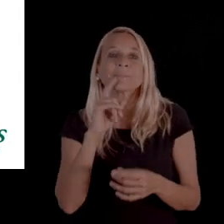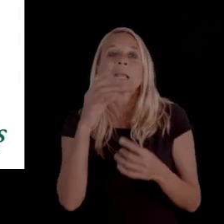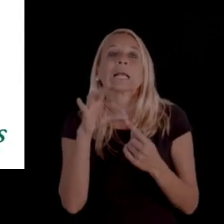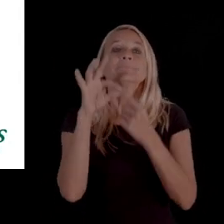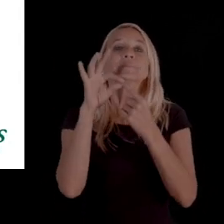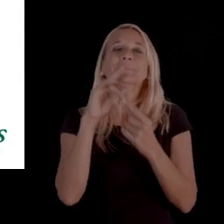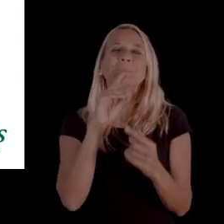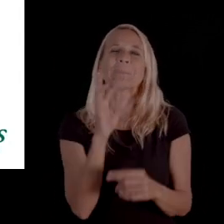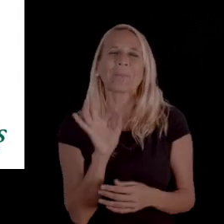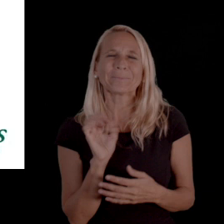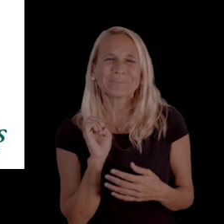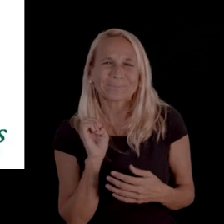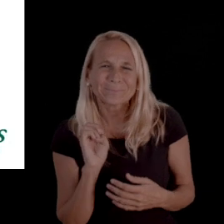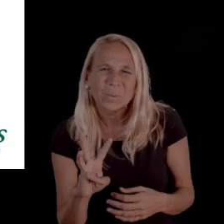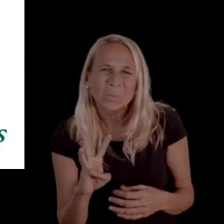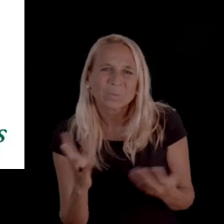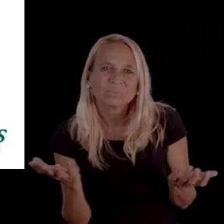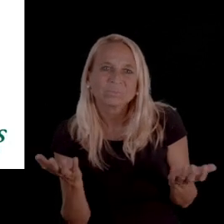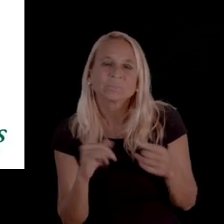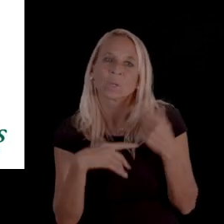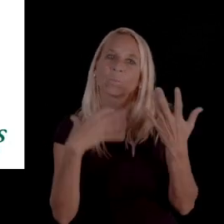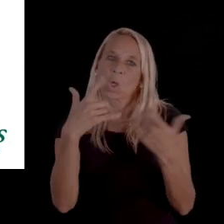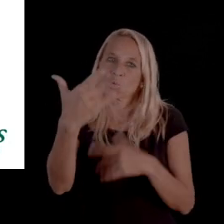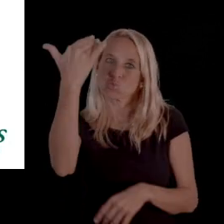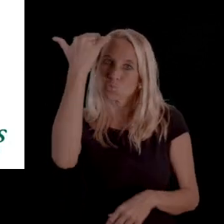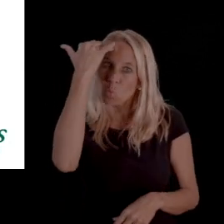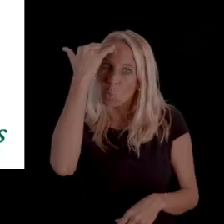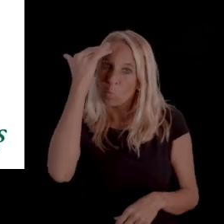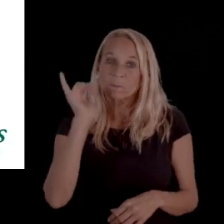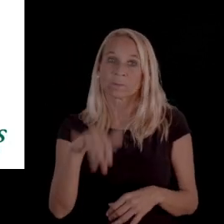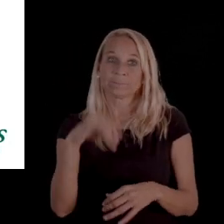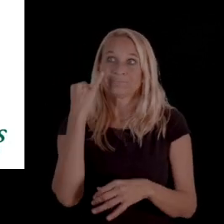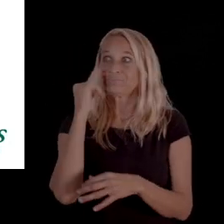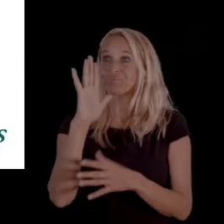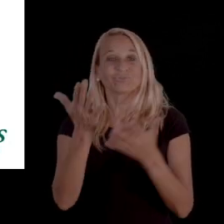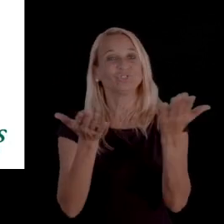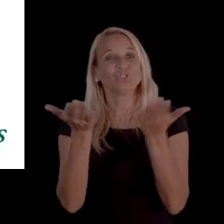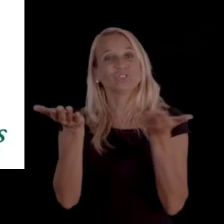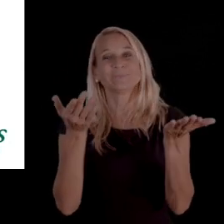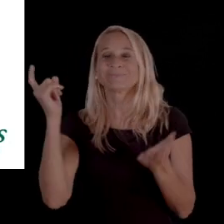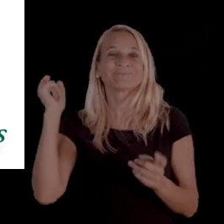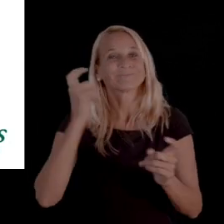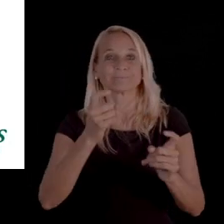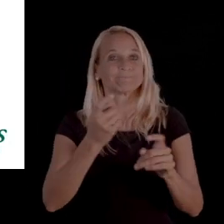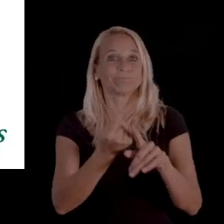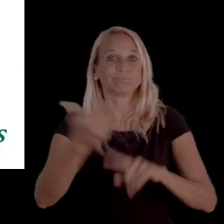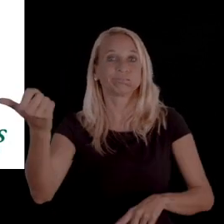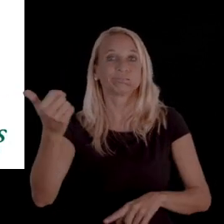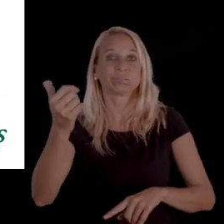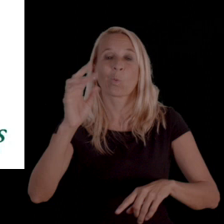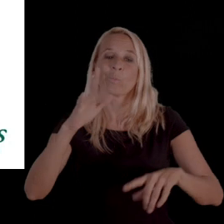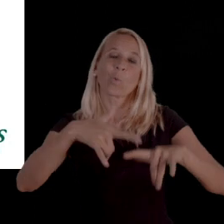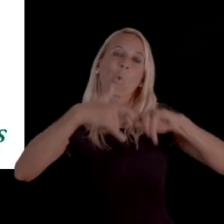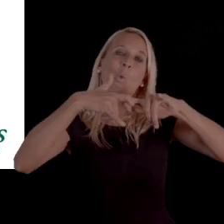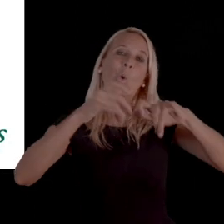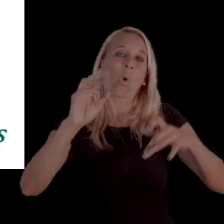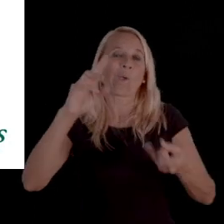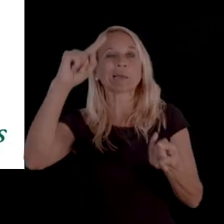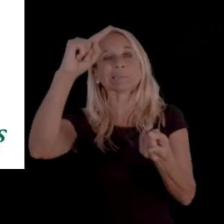but we do wanna make sure that you're aware that your right arises if a service is terminated, suspended, or reduced.